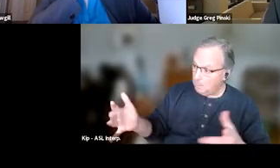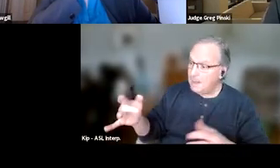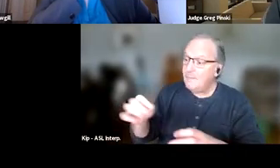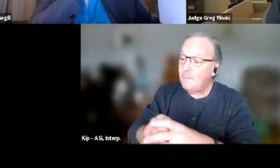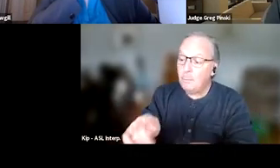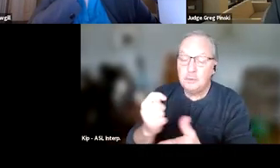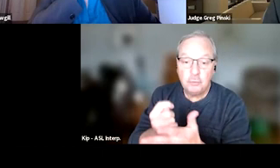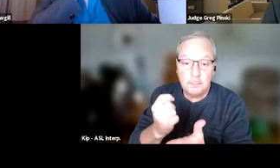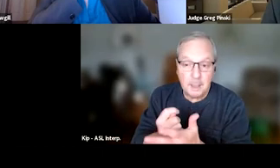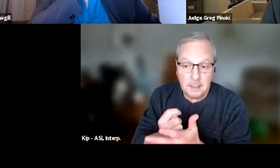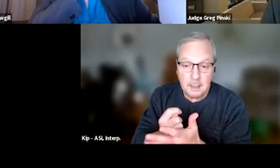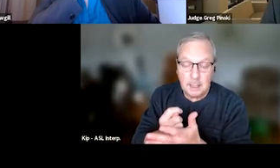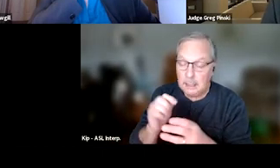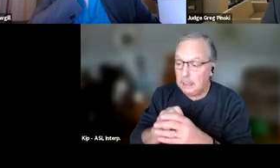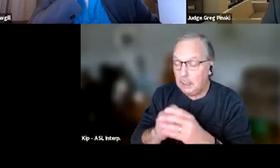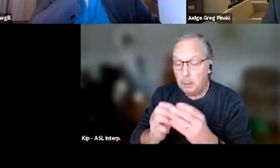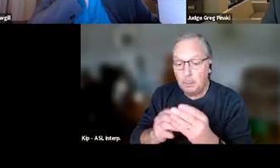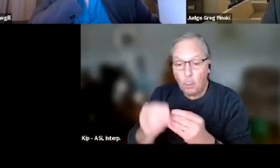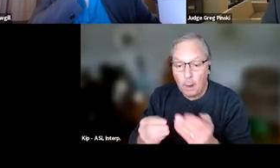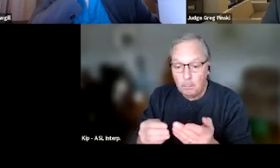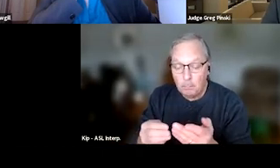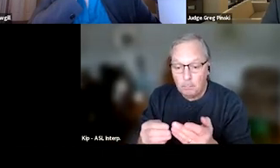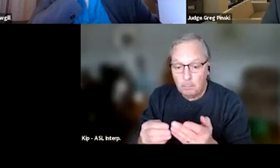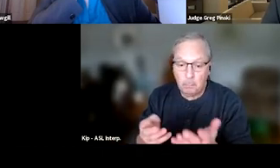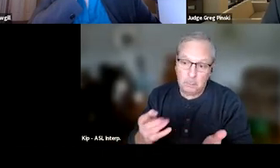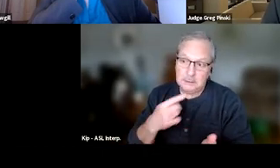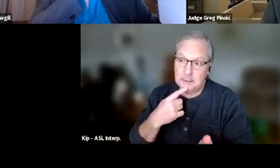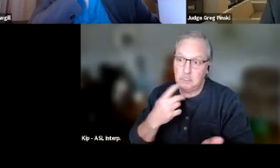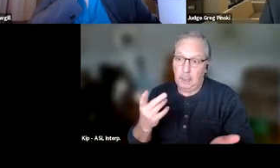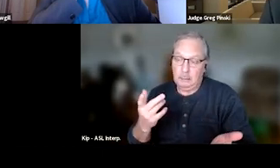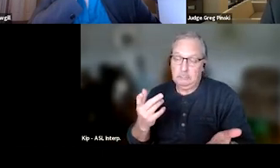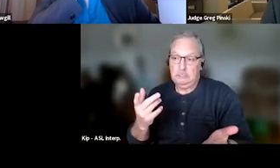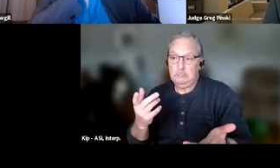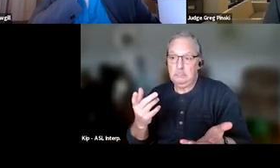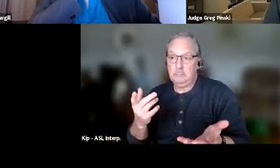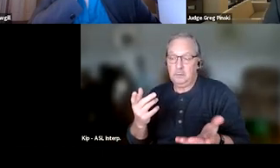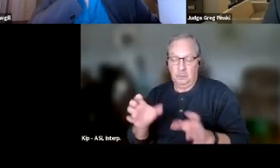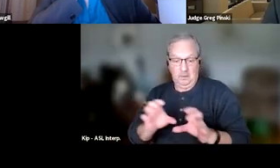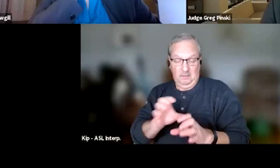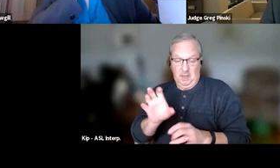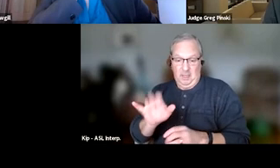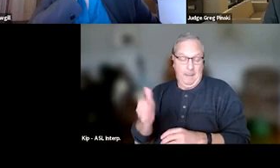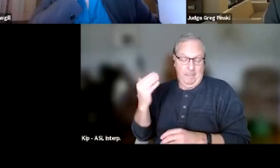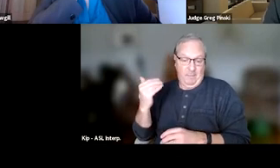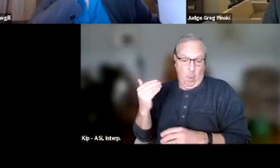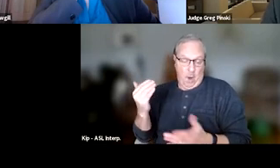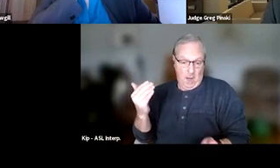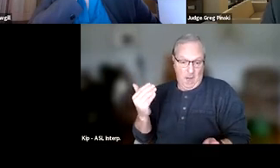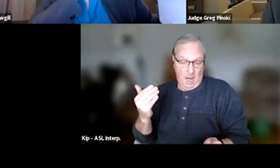and in the program?" I said, "Well, this is something we've certainly never done before." And so sure enough, took away his Xbox,